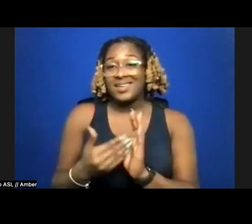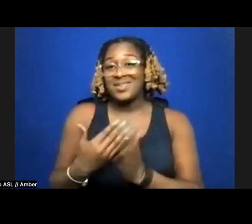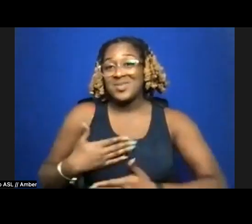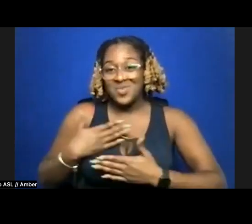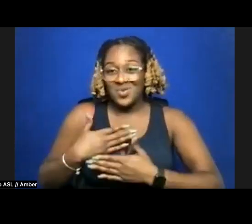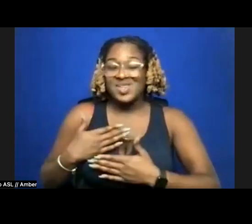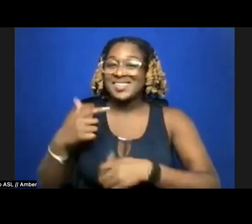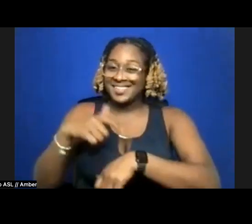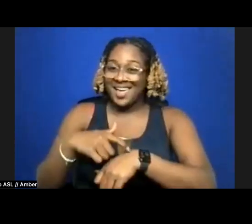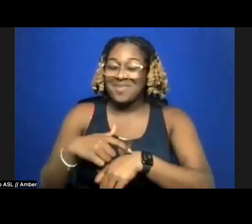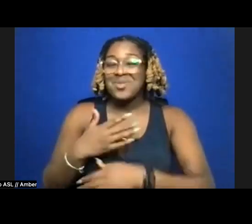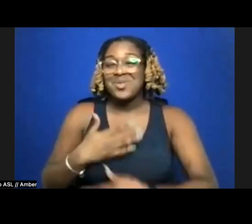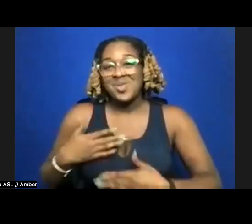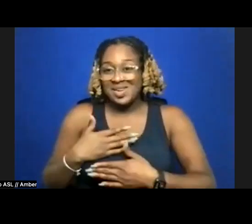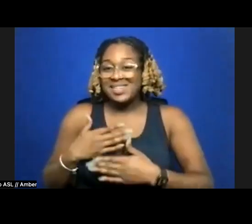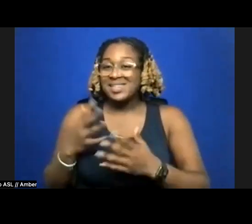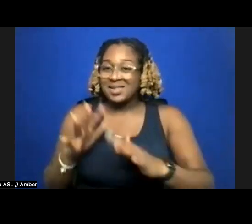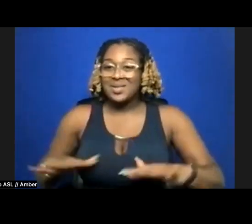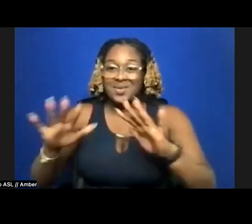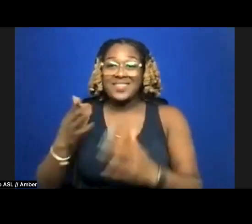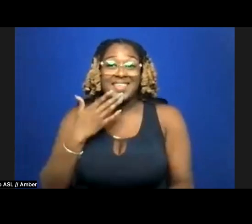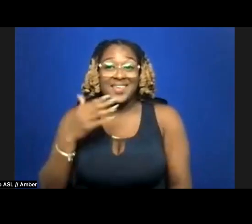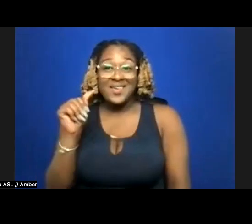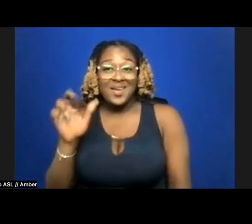I appreciate this space. Amber, thank you so much for your phenomenal work.